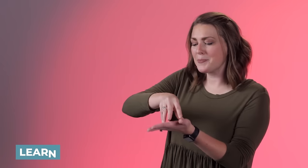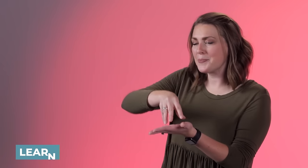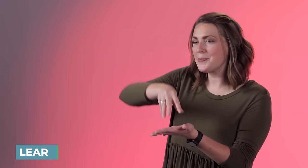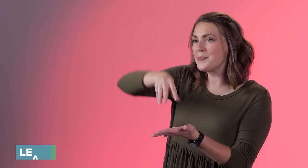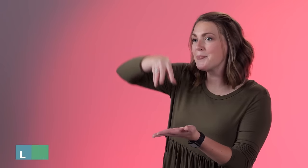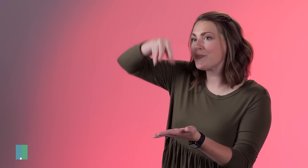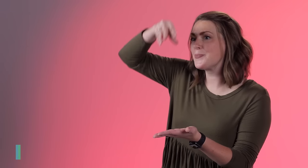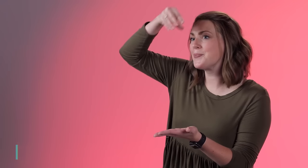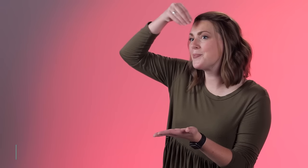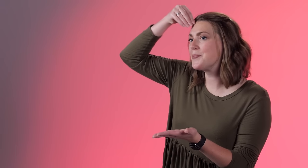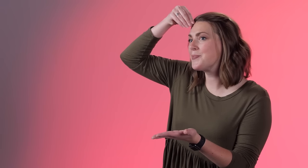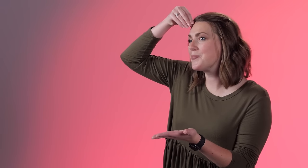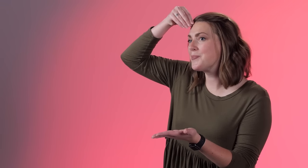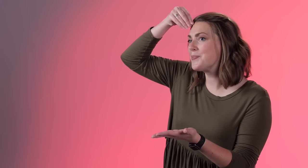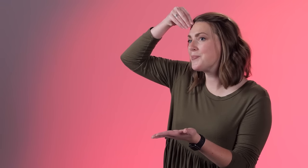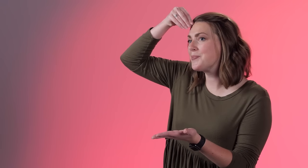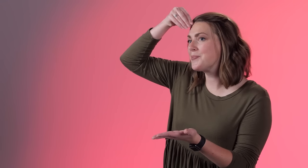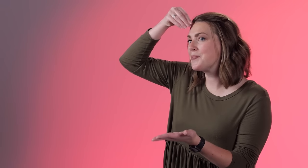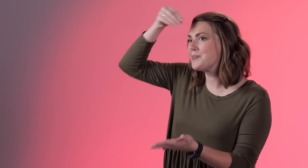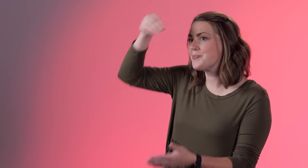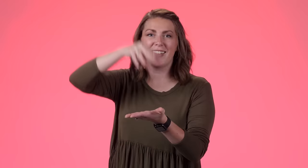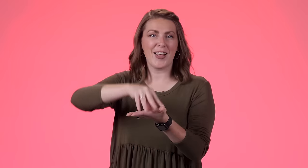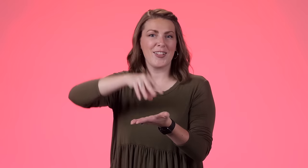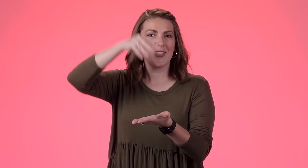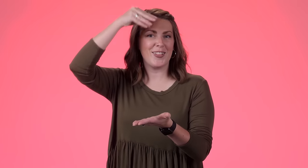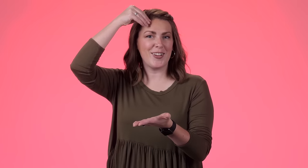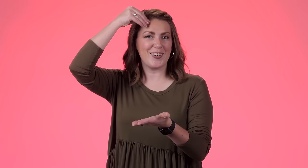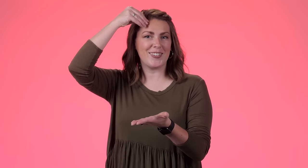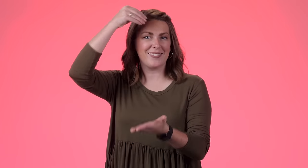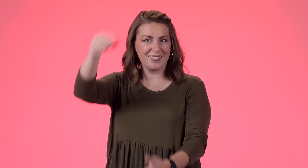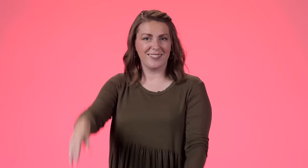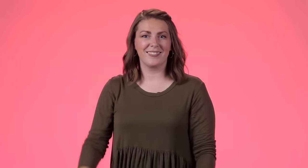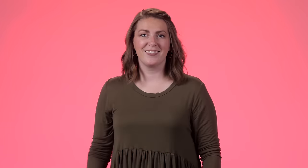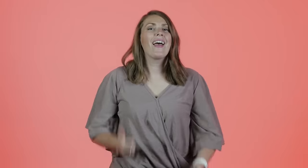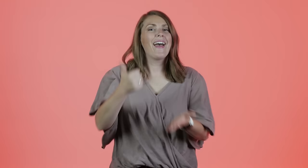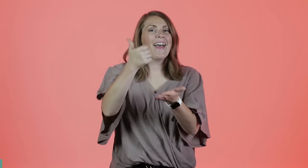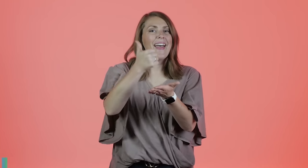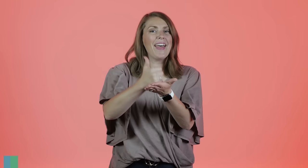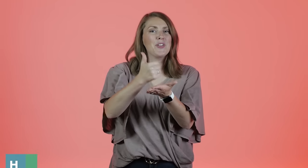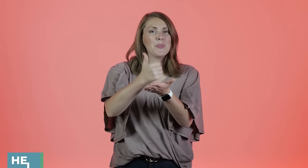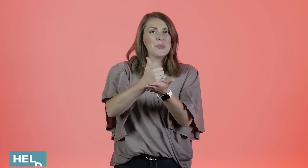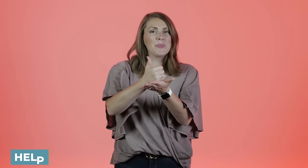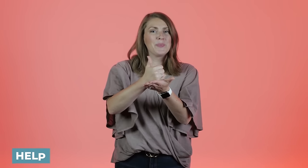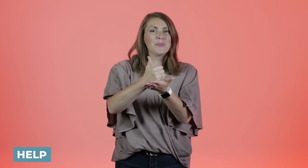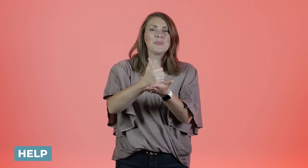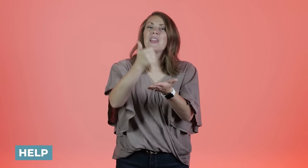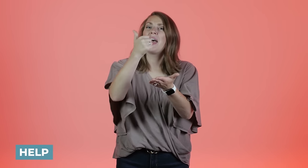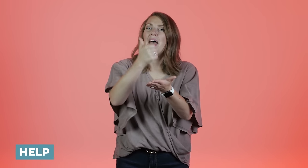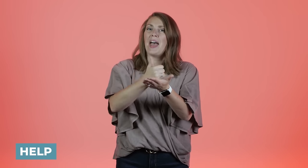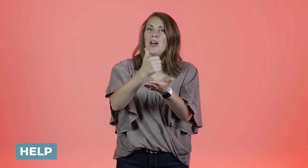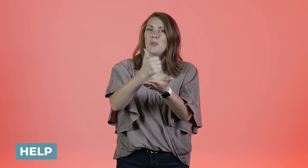"Want, want,' you have 'bent-5-hands' bringing it in towards yourself